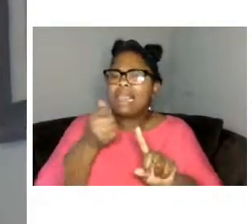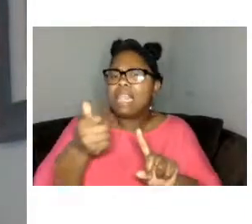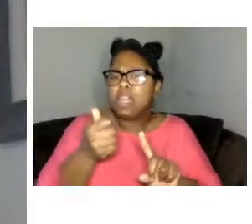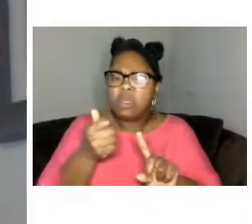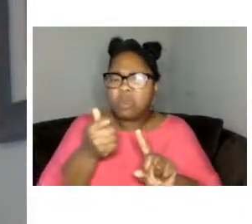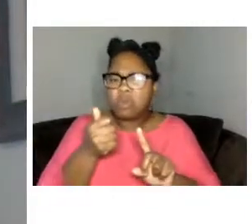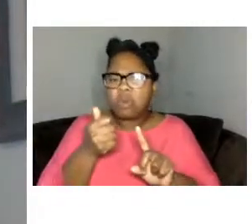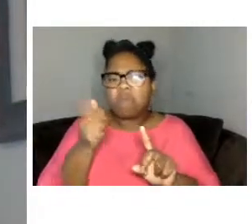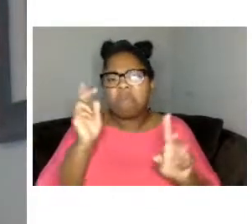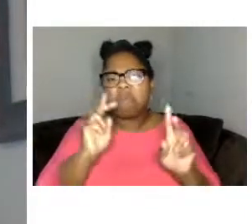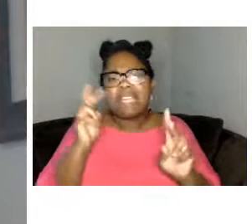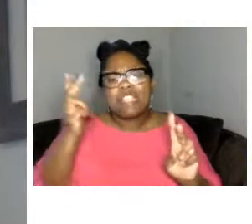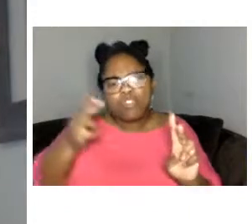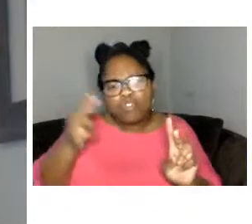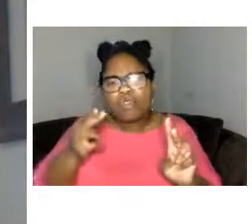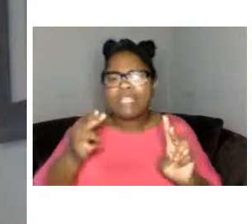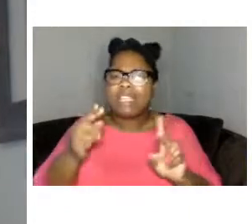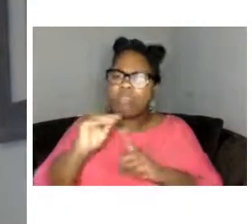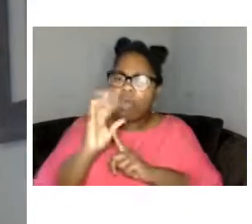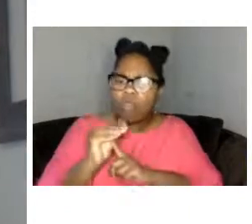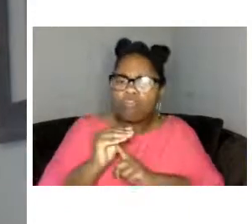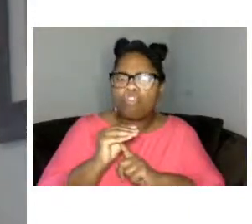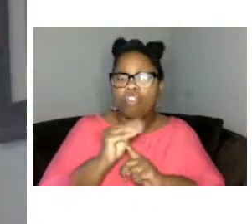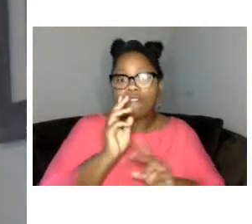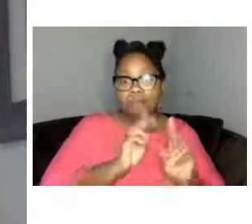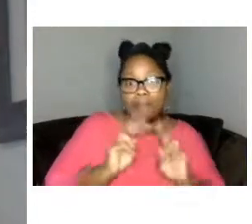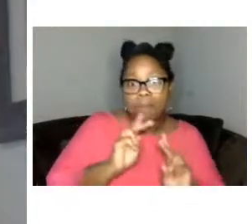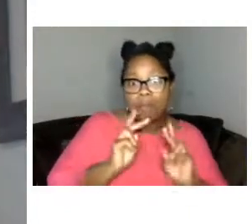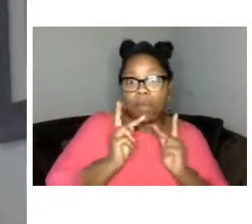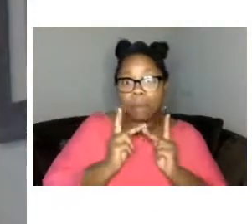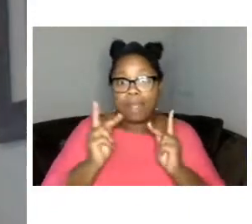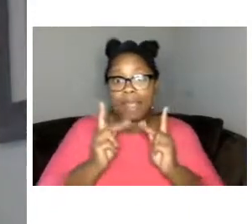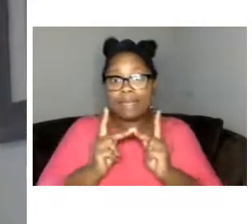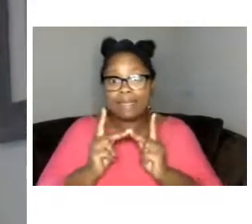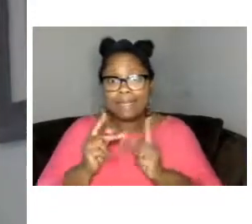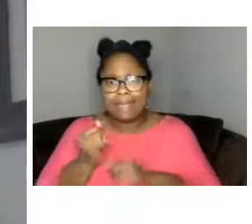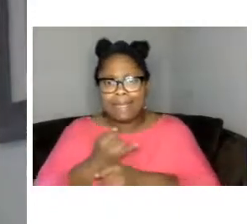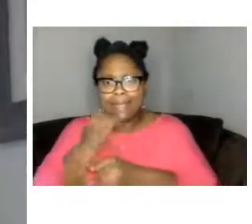the people places and institutions that make baltimore city like different